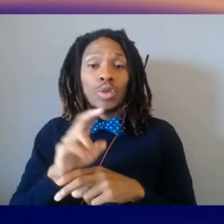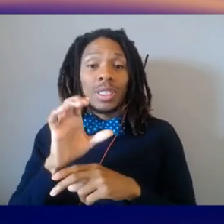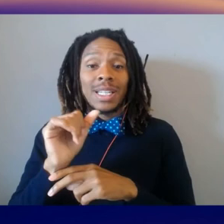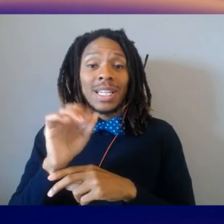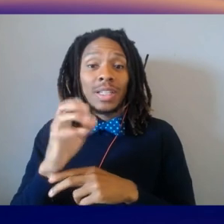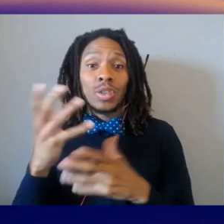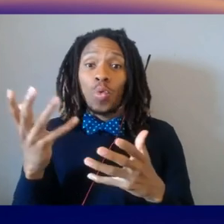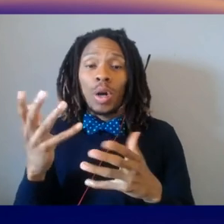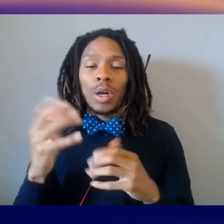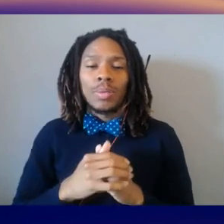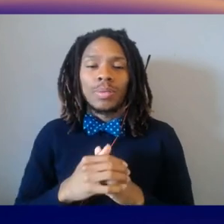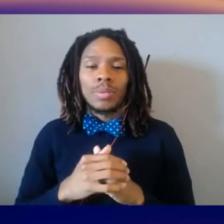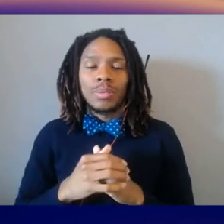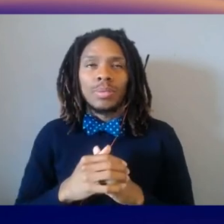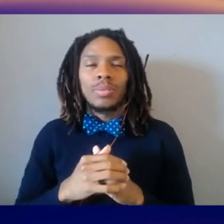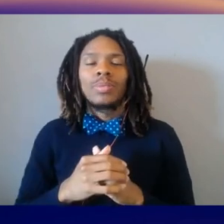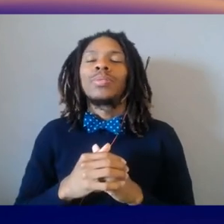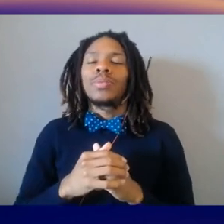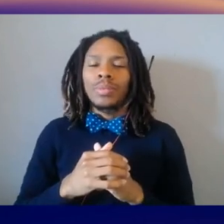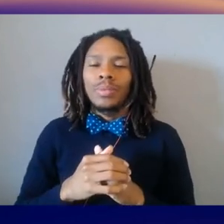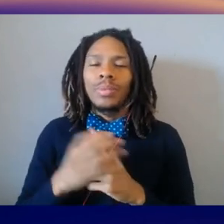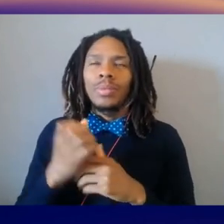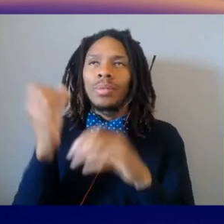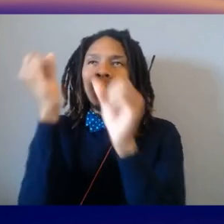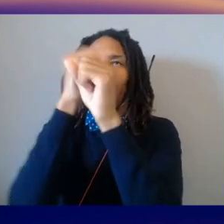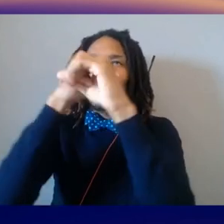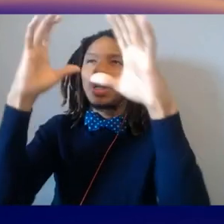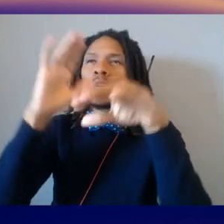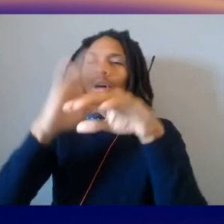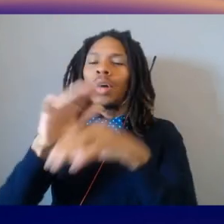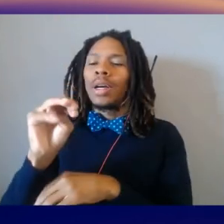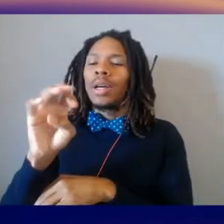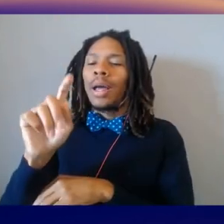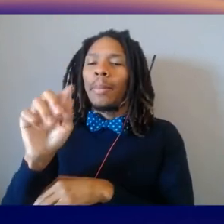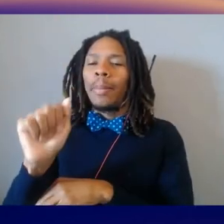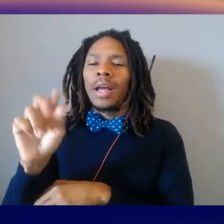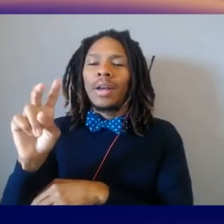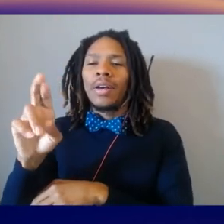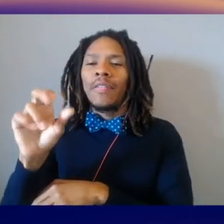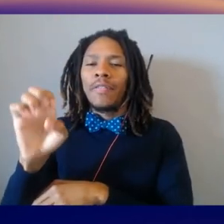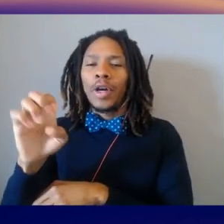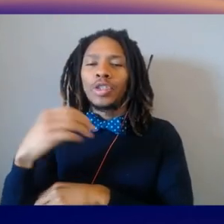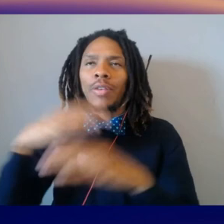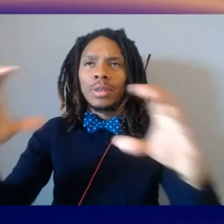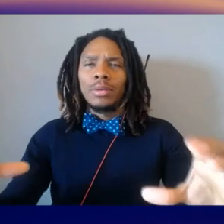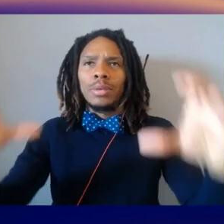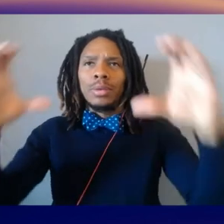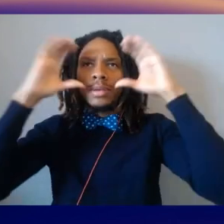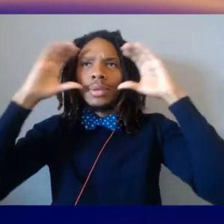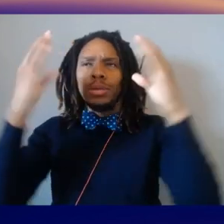imagine that you are on the metaverse, you have your augmented-reality glasses on, you get alerted from your factory